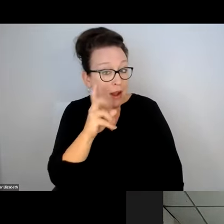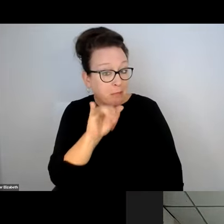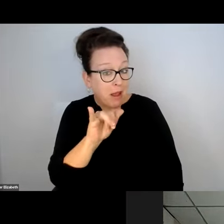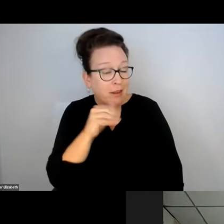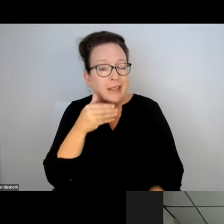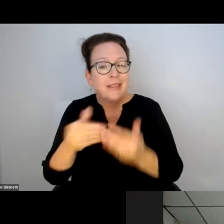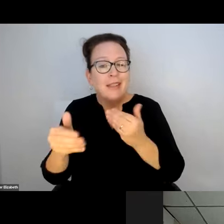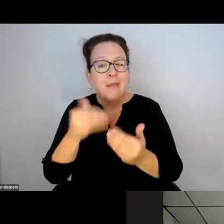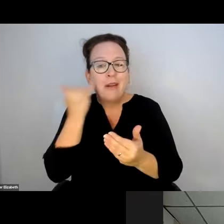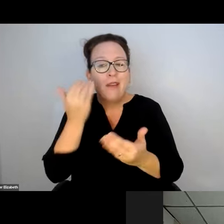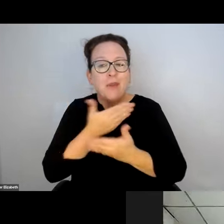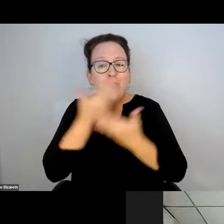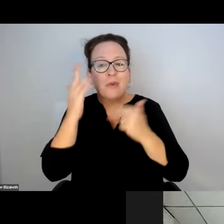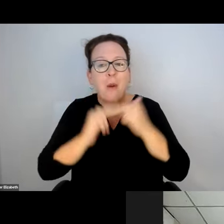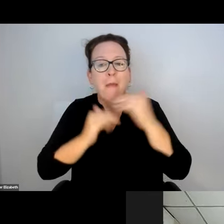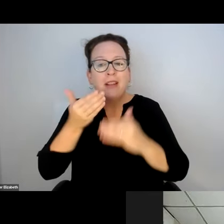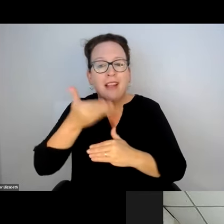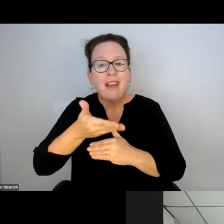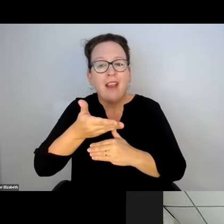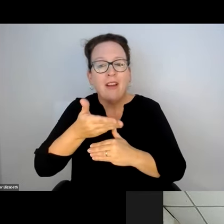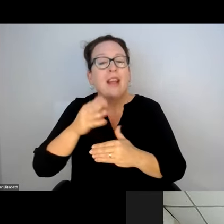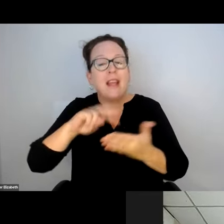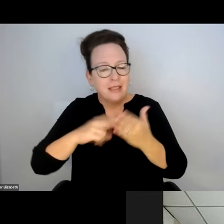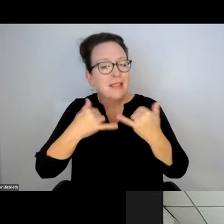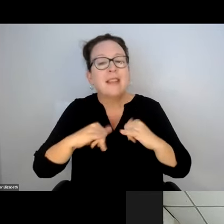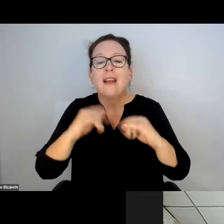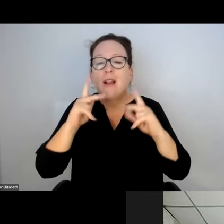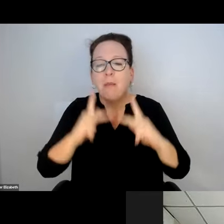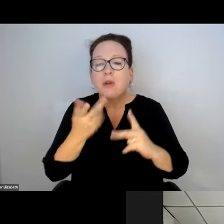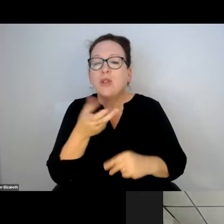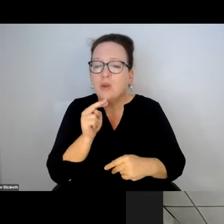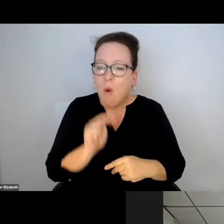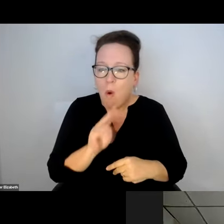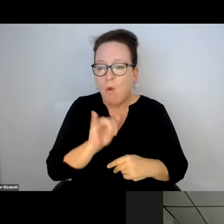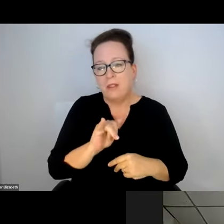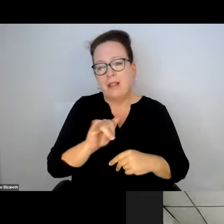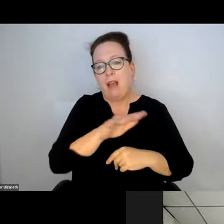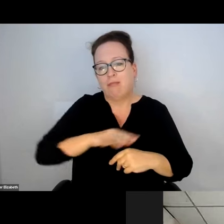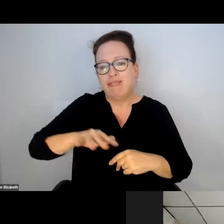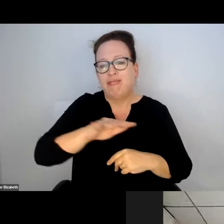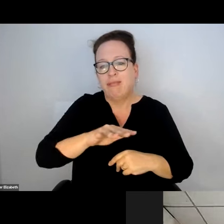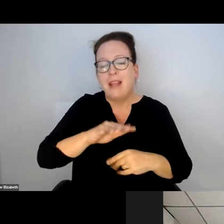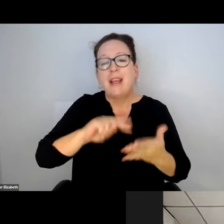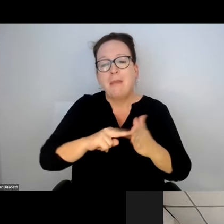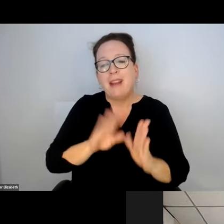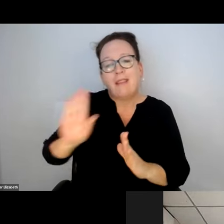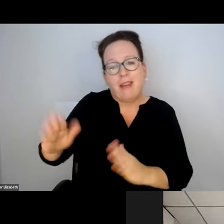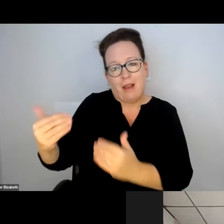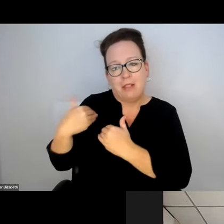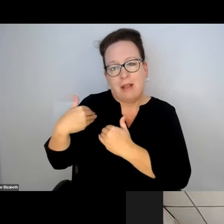HI, JENNIFER. IF YOU TALK ROXBURY, IF THERE IS NO BUILDING THERE, SOMEONE OWNS THE PROPERTY. AND THE OWNER DOES HAVE